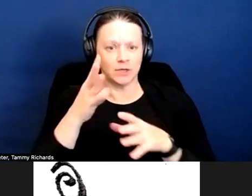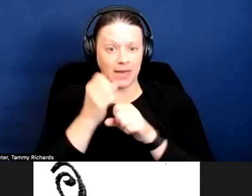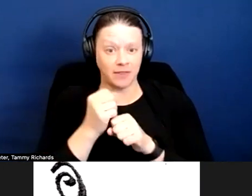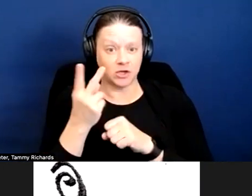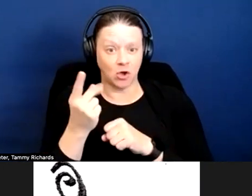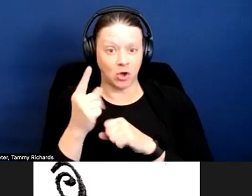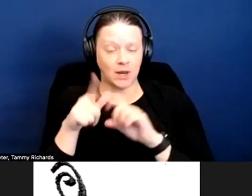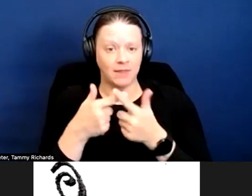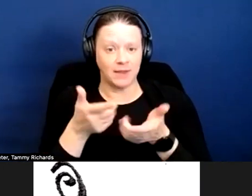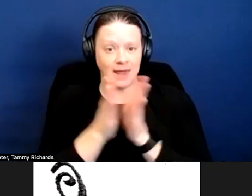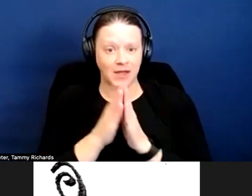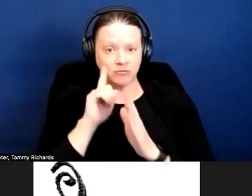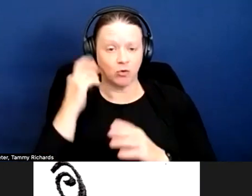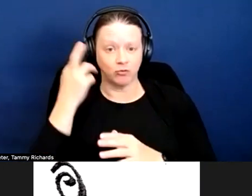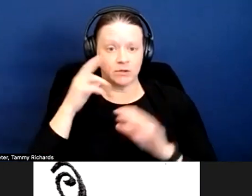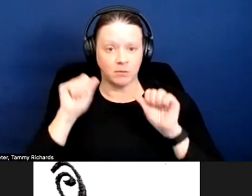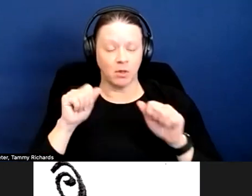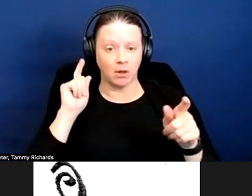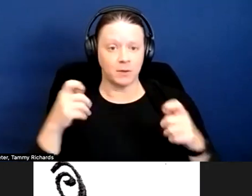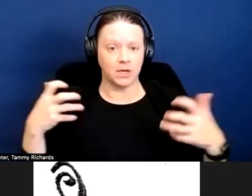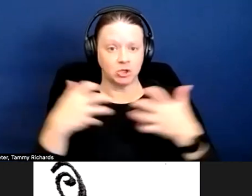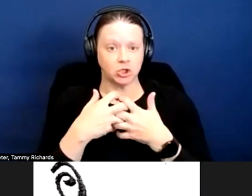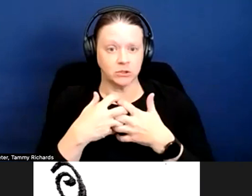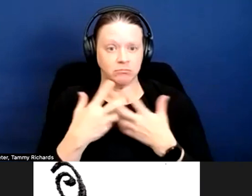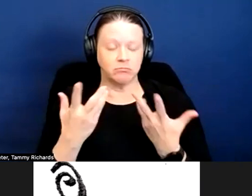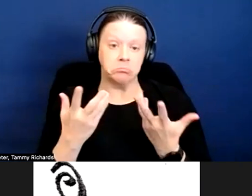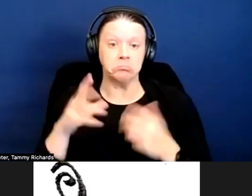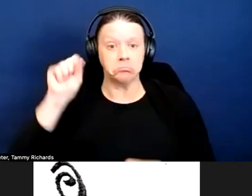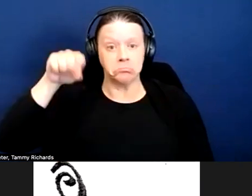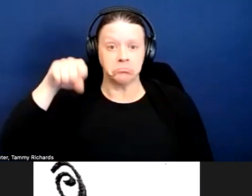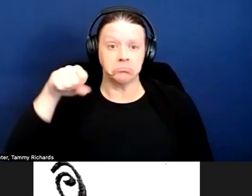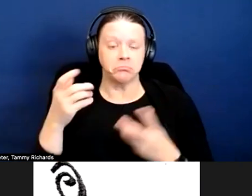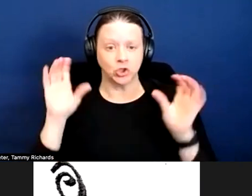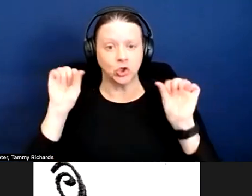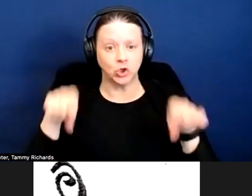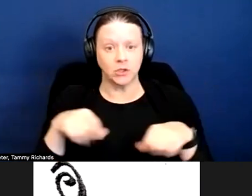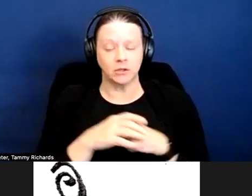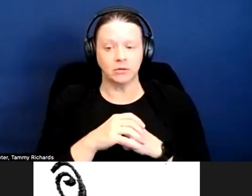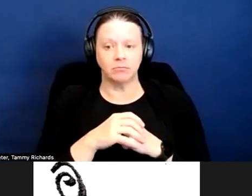for reasonable accommodation? Yes, yes.